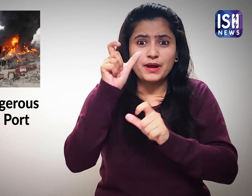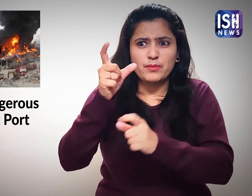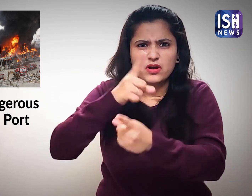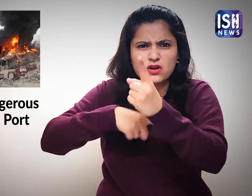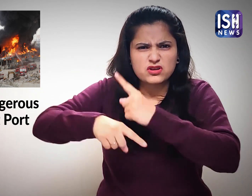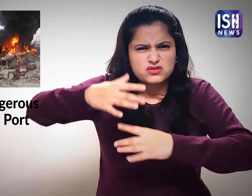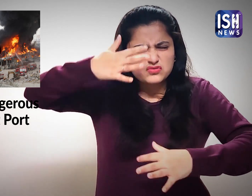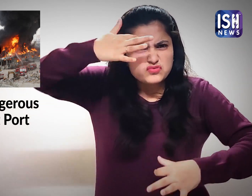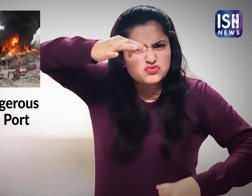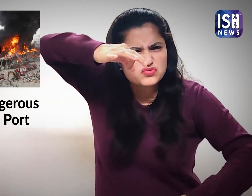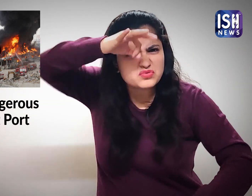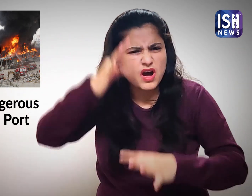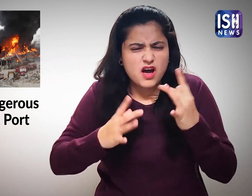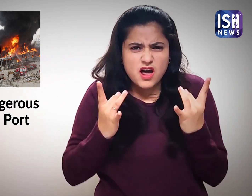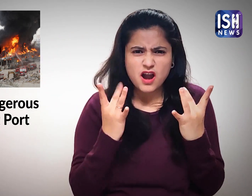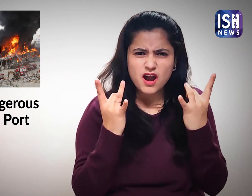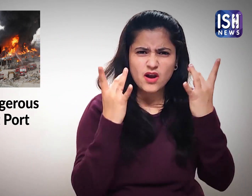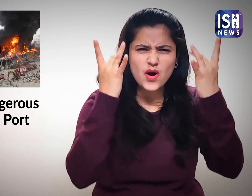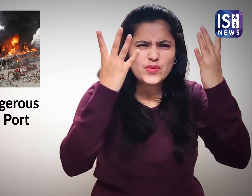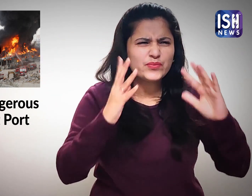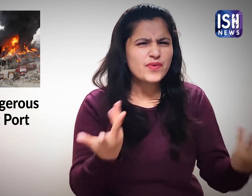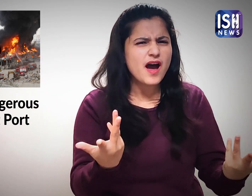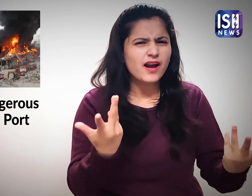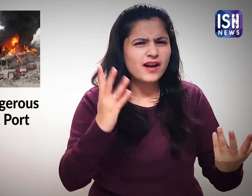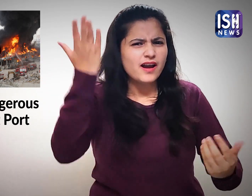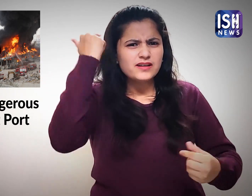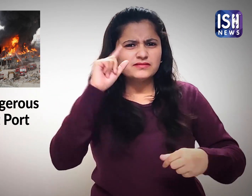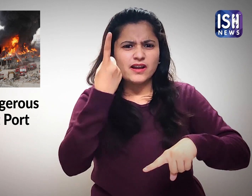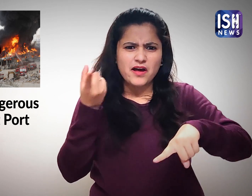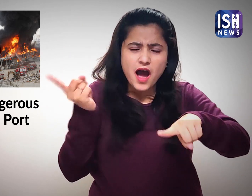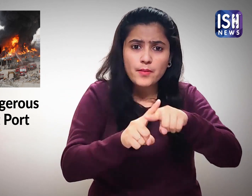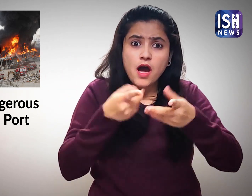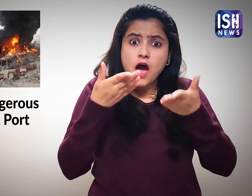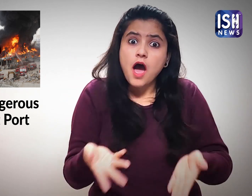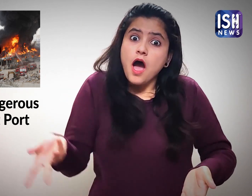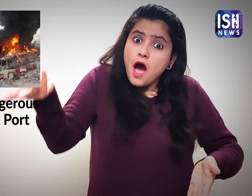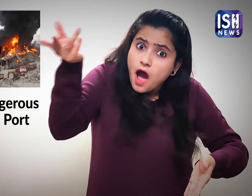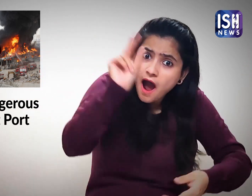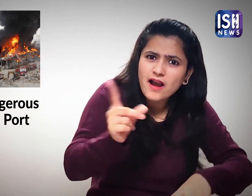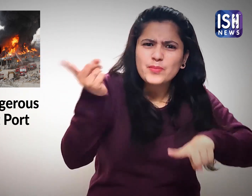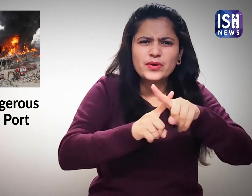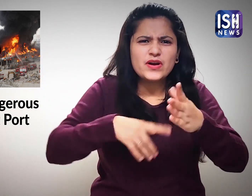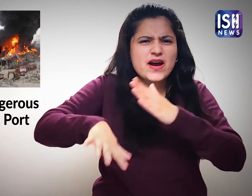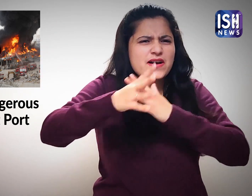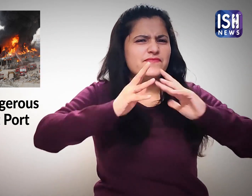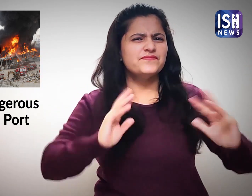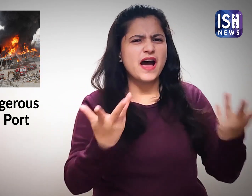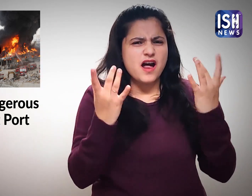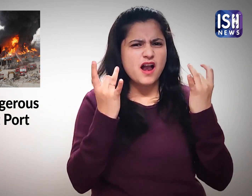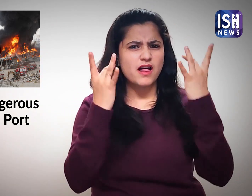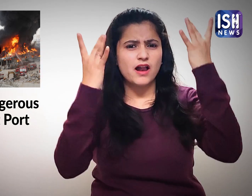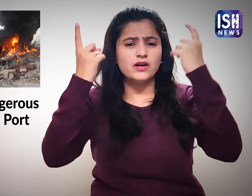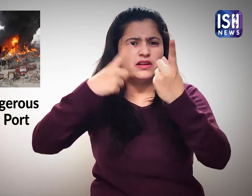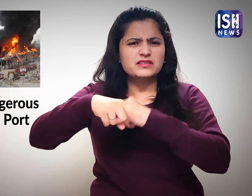People are angry that such a fire has happened again at the same place.